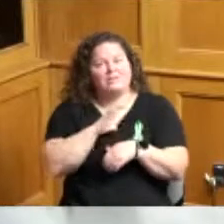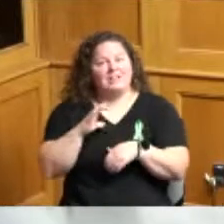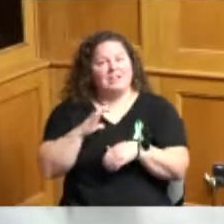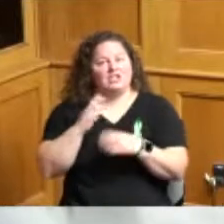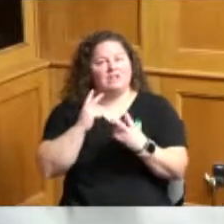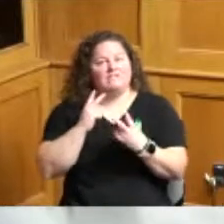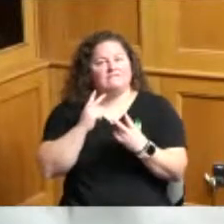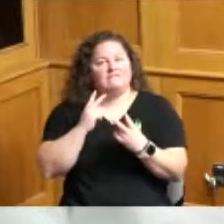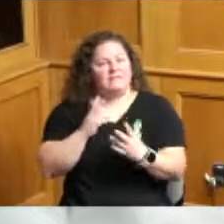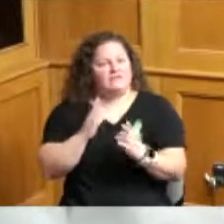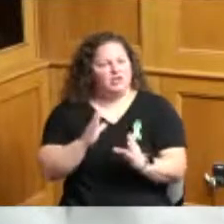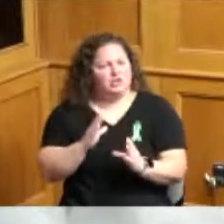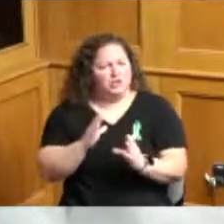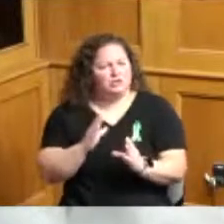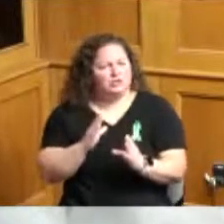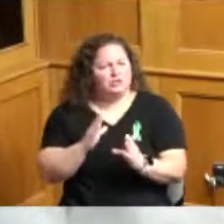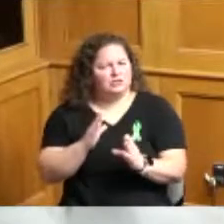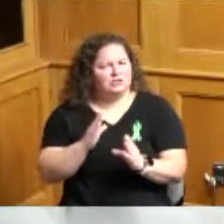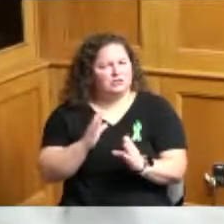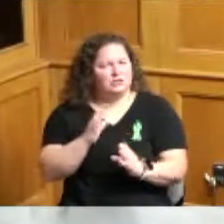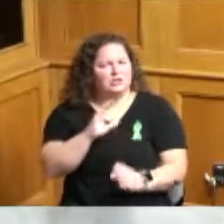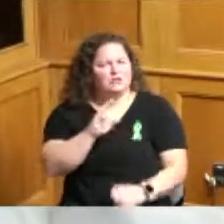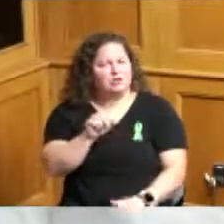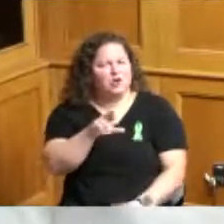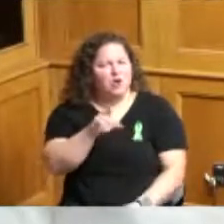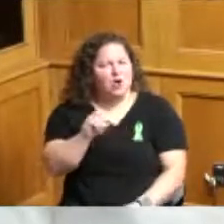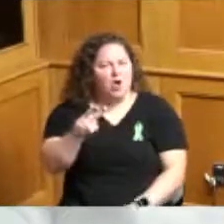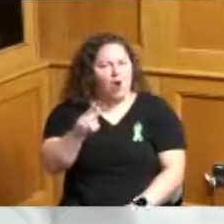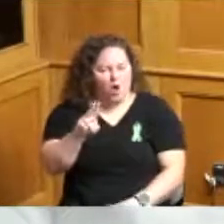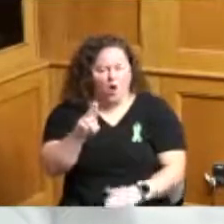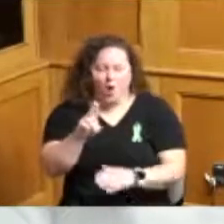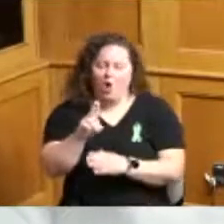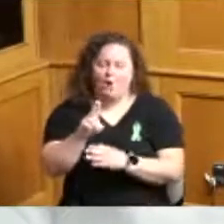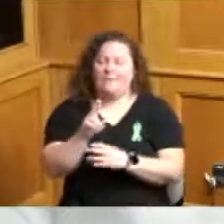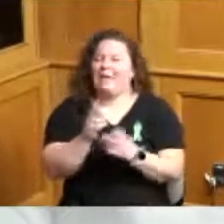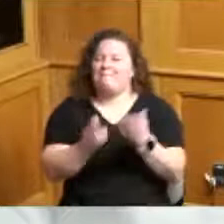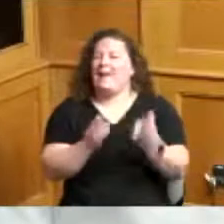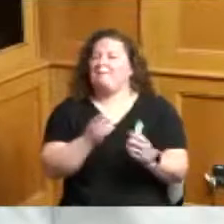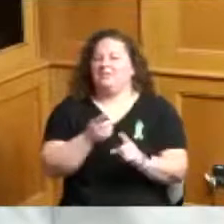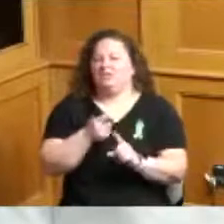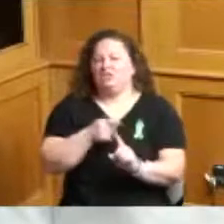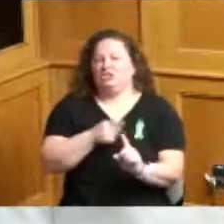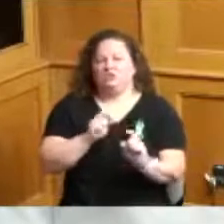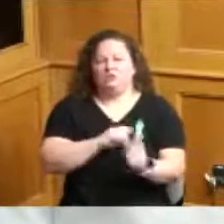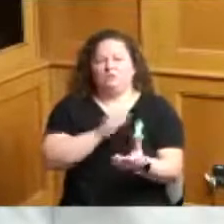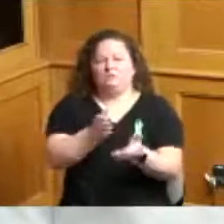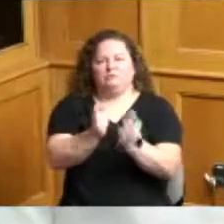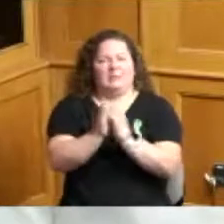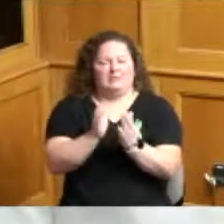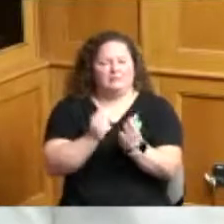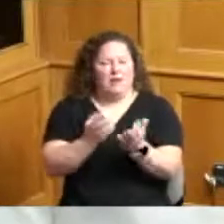that she can also tap into so I just wanted to to highlight that the other thing I wanted to say I